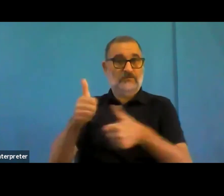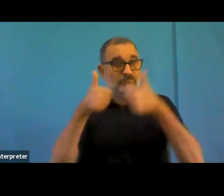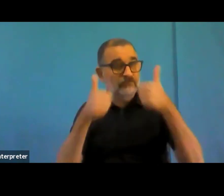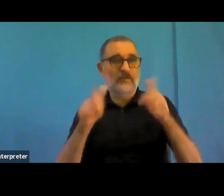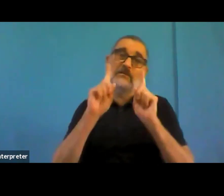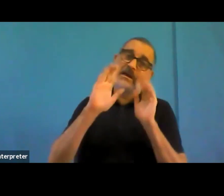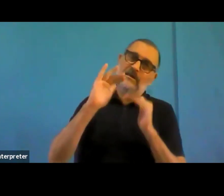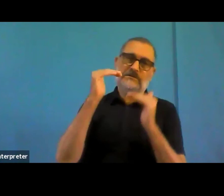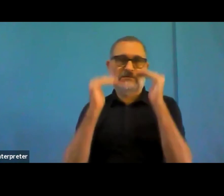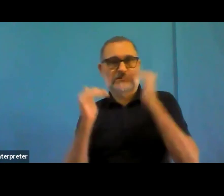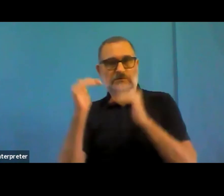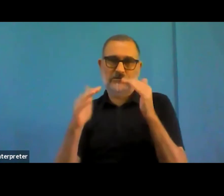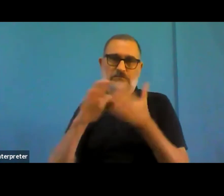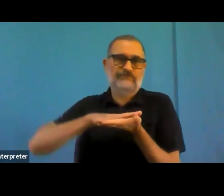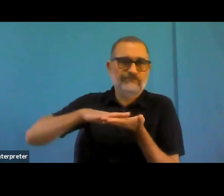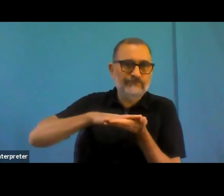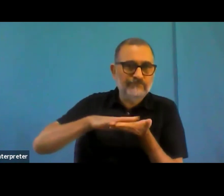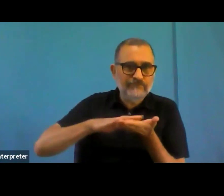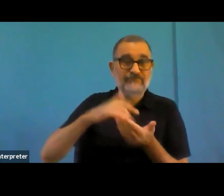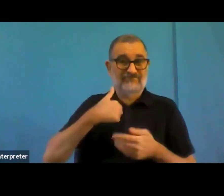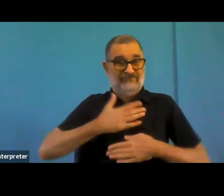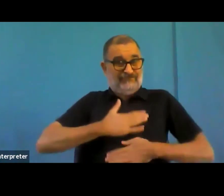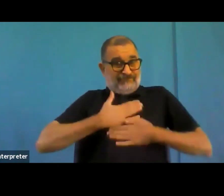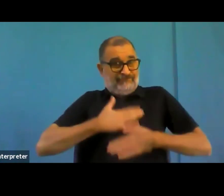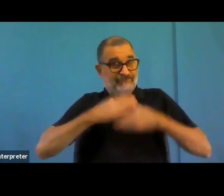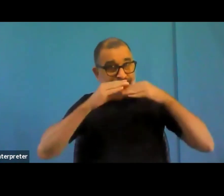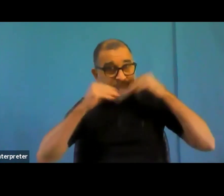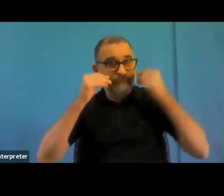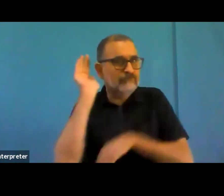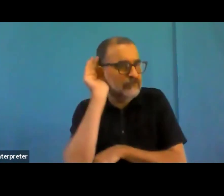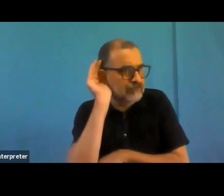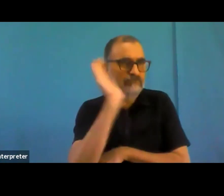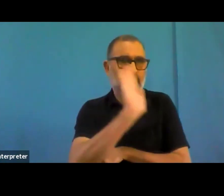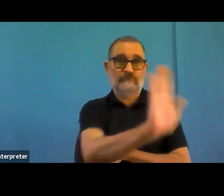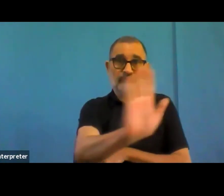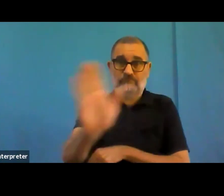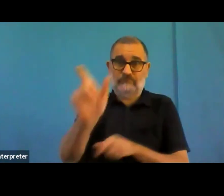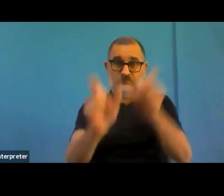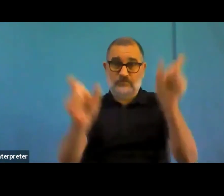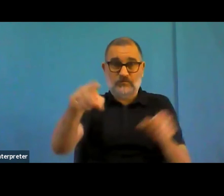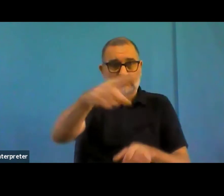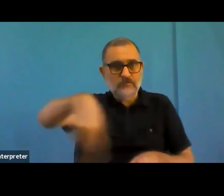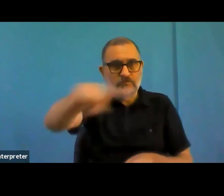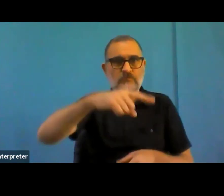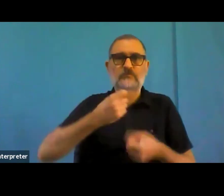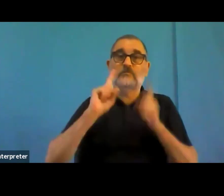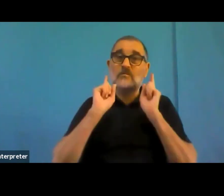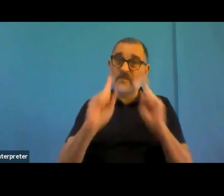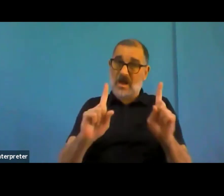But really, a lot of things could be I am at least sure that a lot of things can be provided by default.